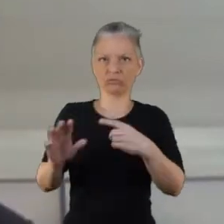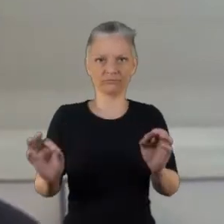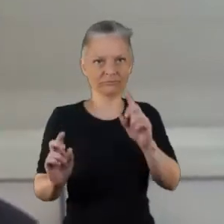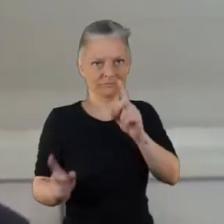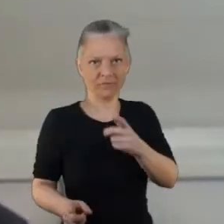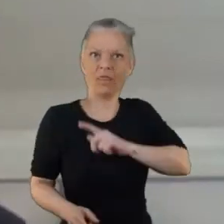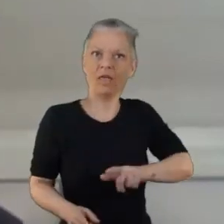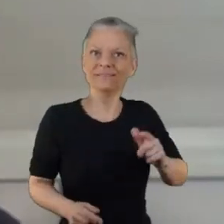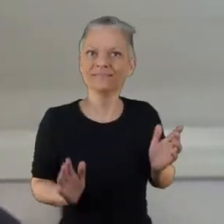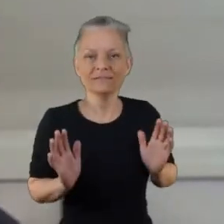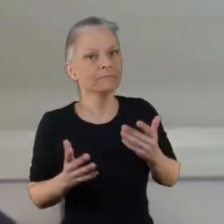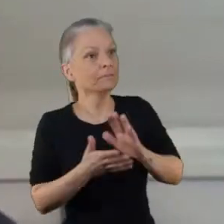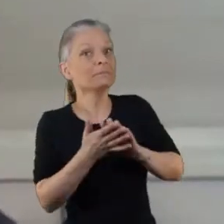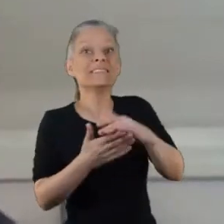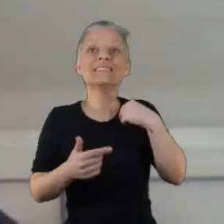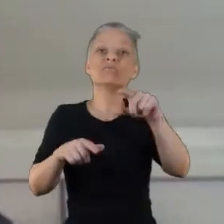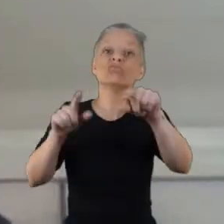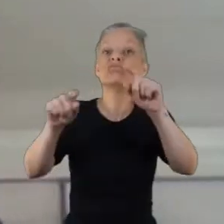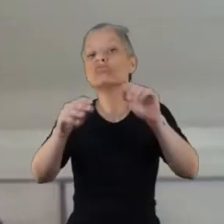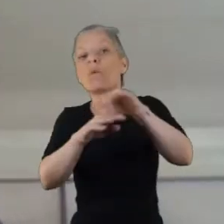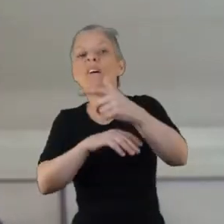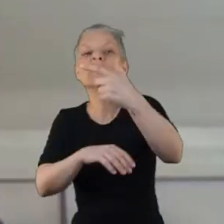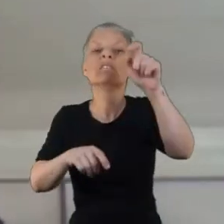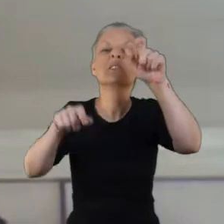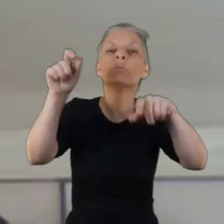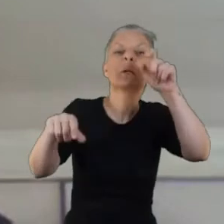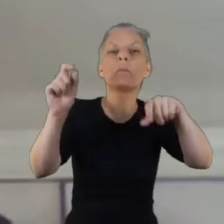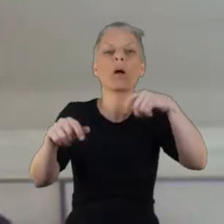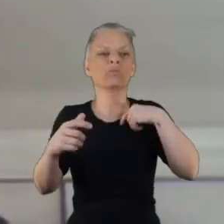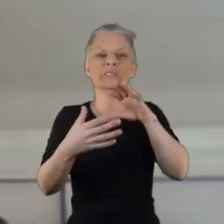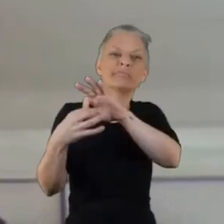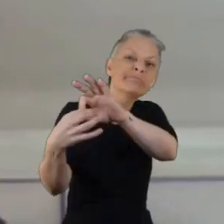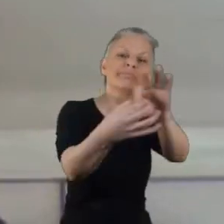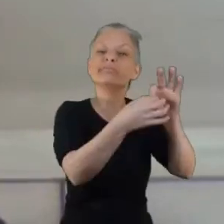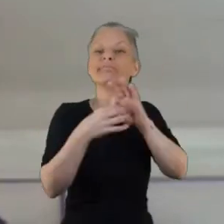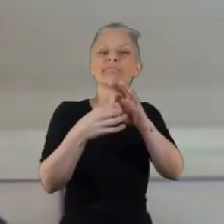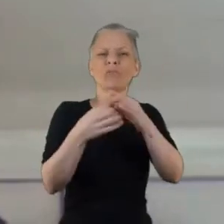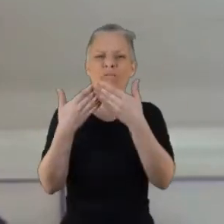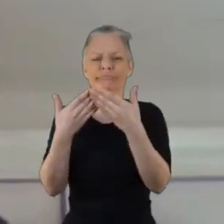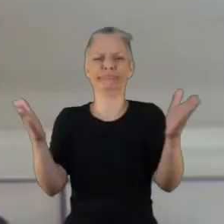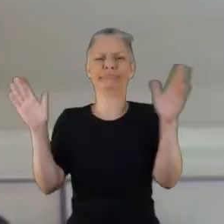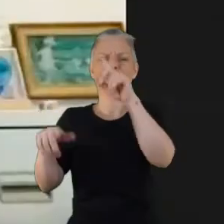of backgrounds so for us that has been fantastic. It's been something that we wouldn't have been able to achieve on our own.